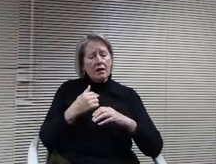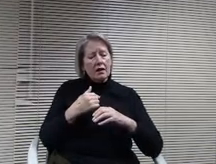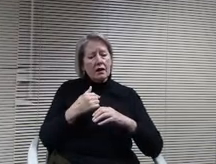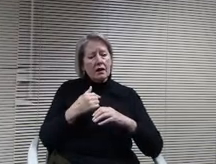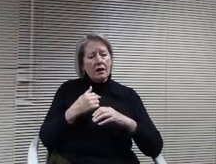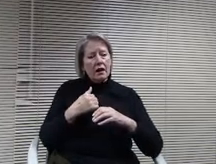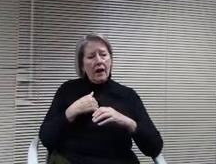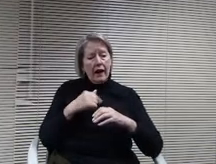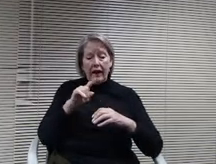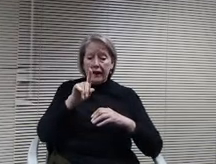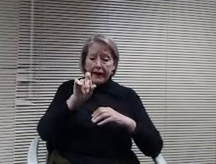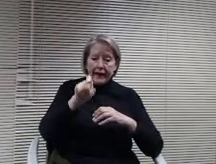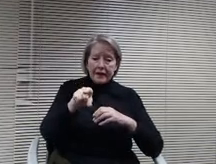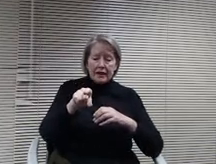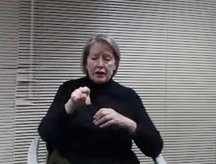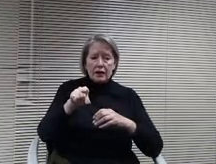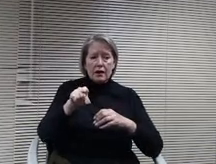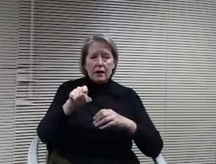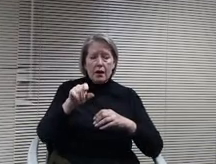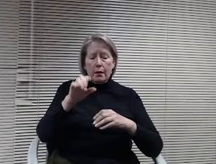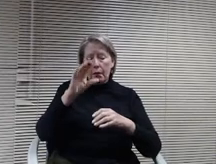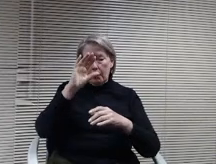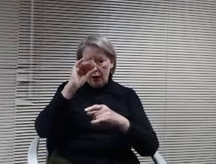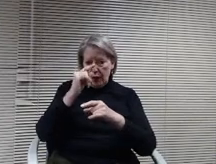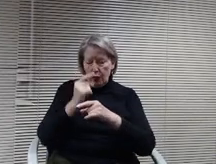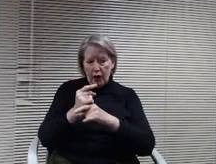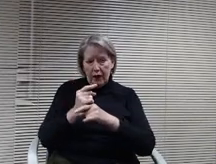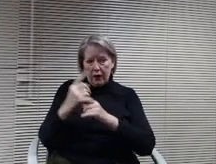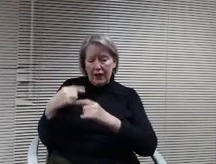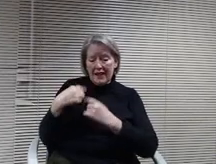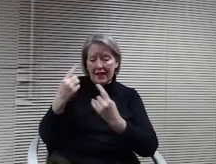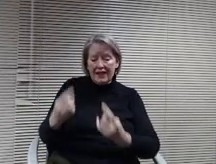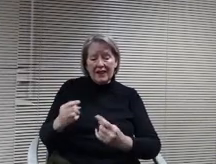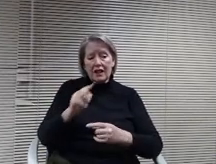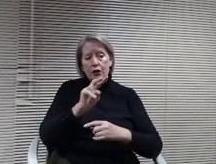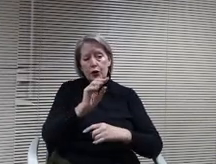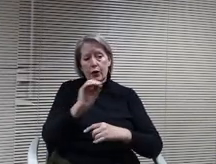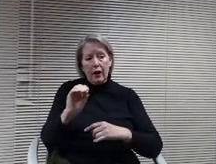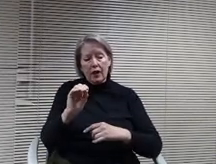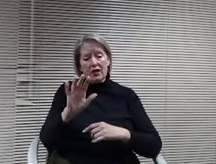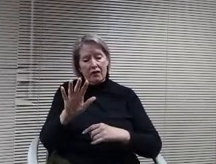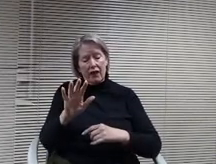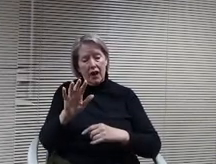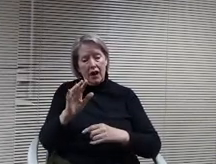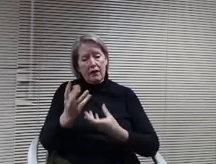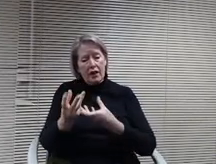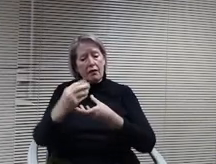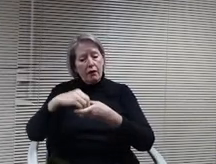about. You know, since 2005, they've been involved with them and the kids through that program have been phenomenal.